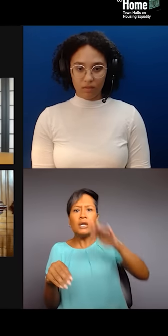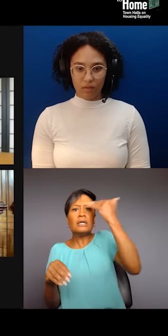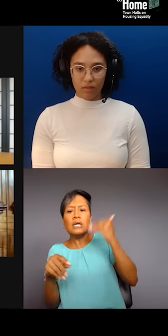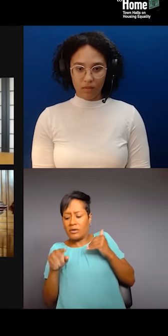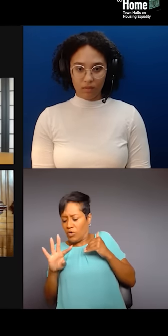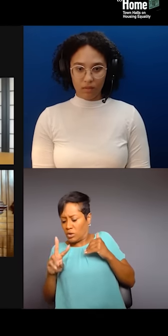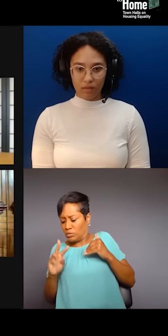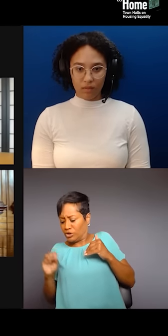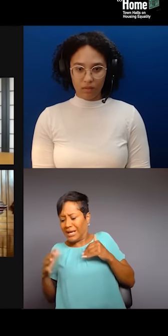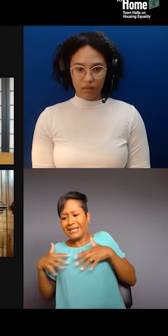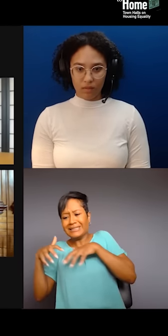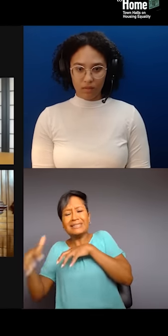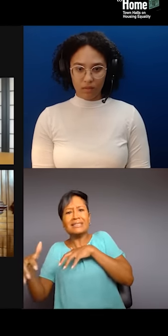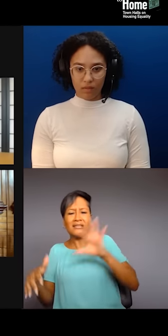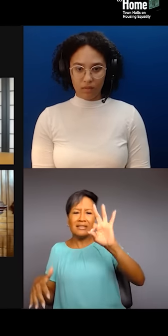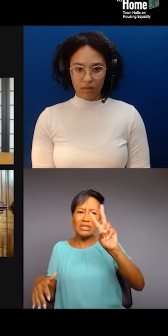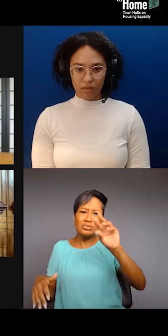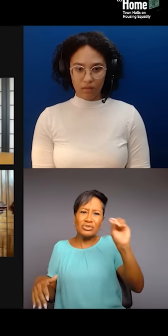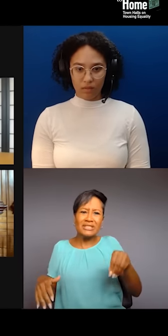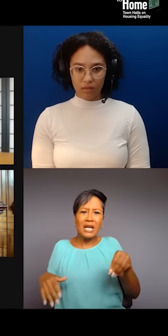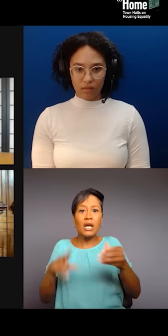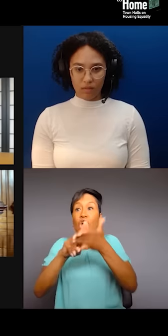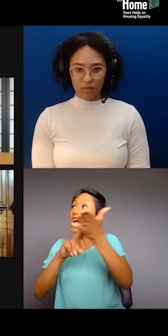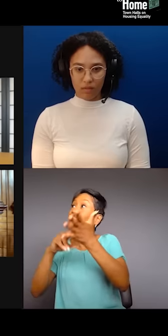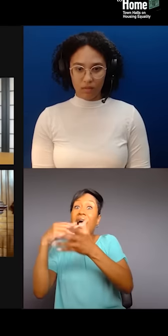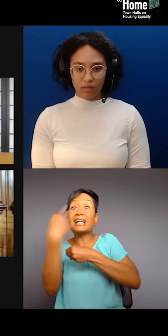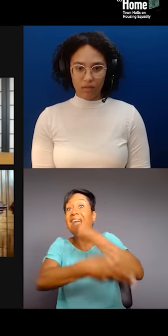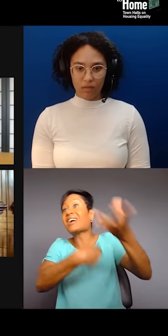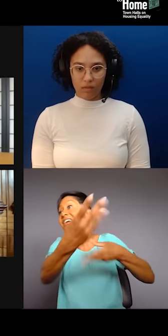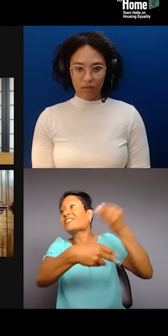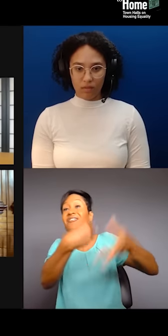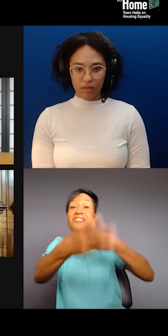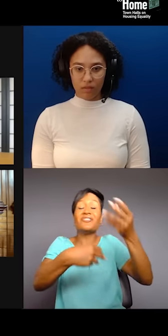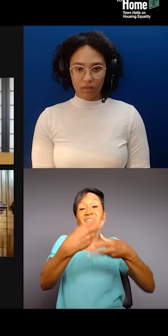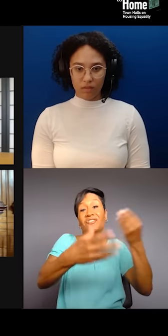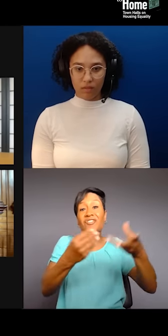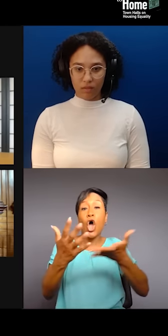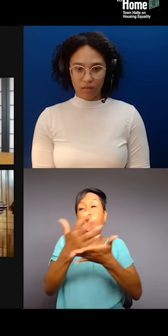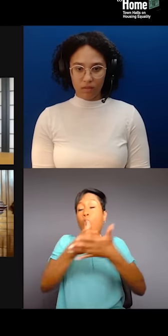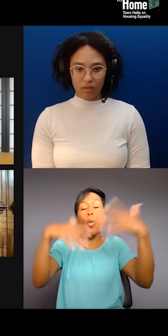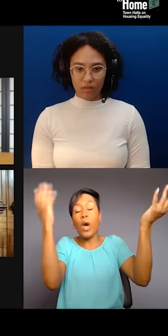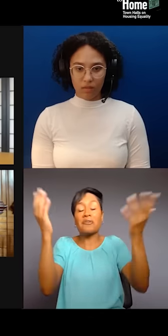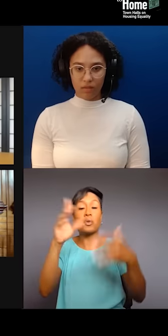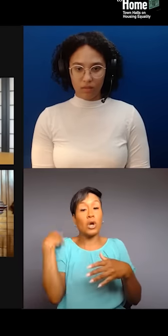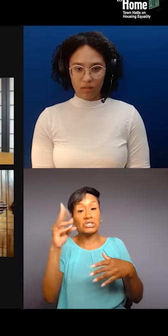92% of the contracts that were given away or given or earned or whatever in Washington DC went to white men,